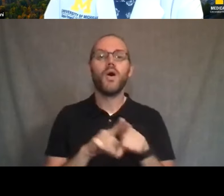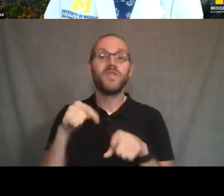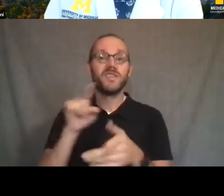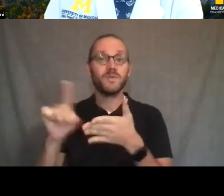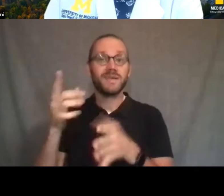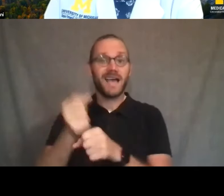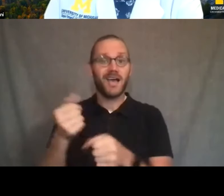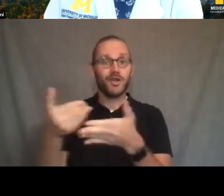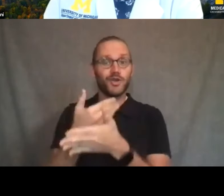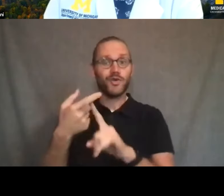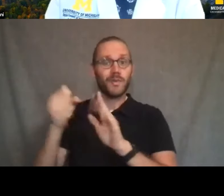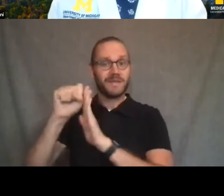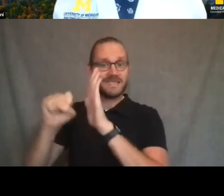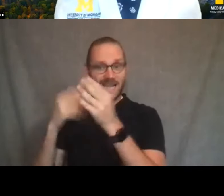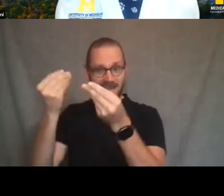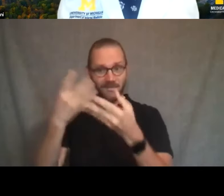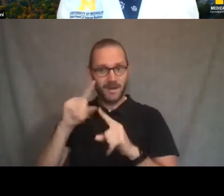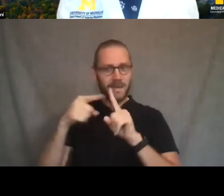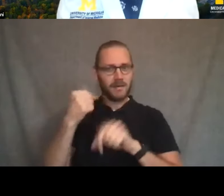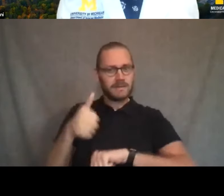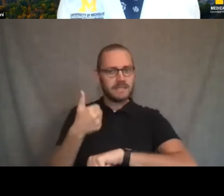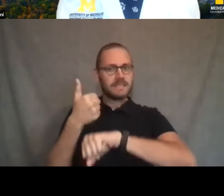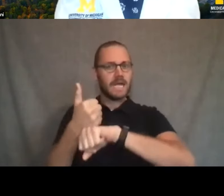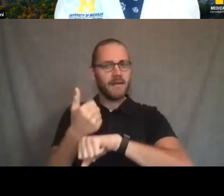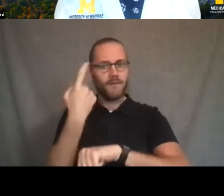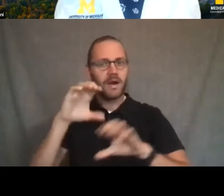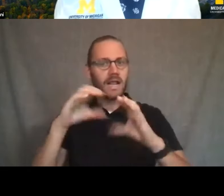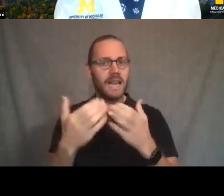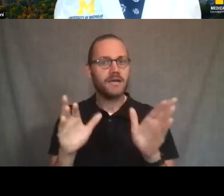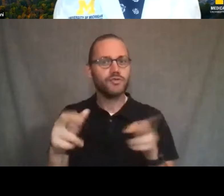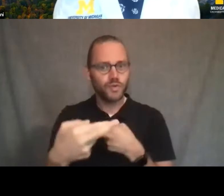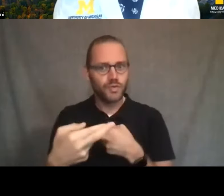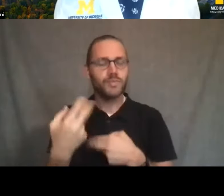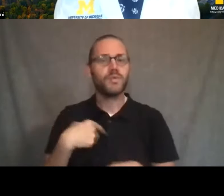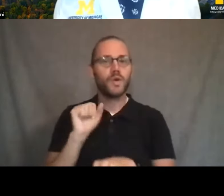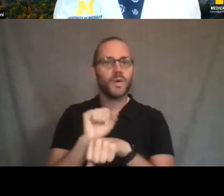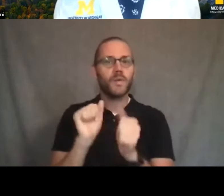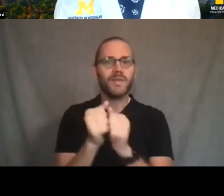from the state about structuring our classrooms, and we're working with our Academic Affairs partners